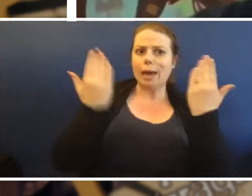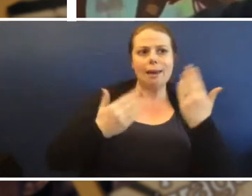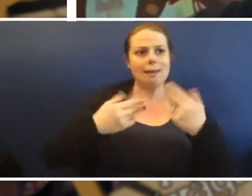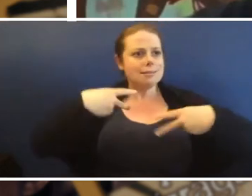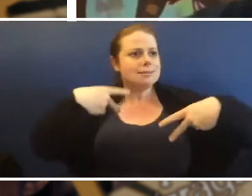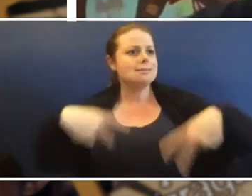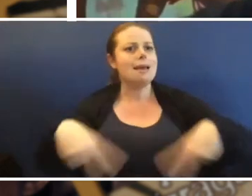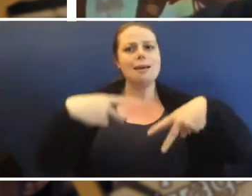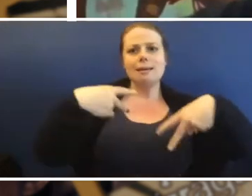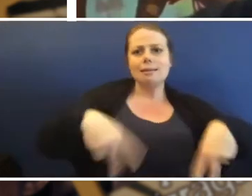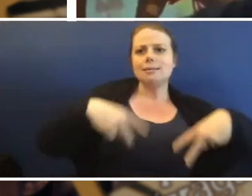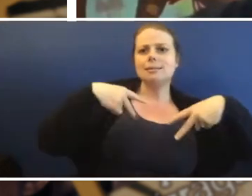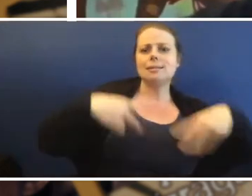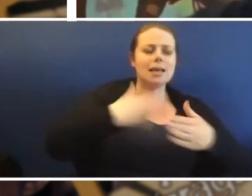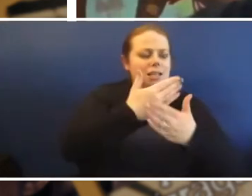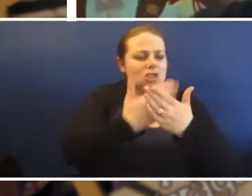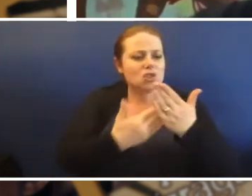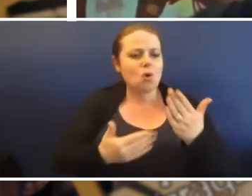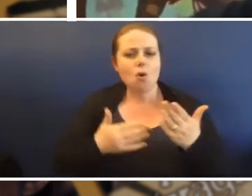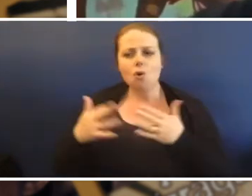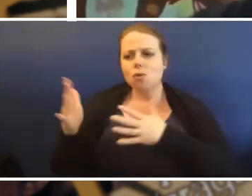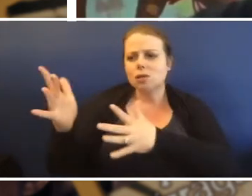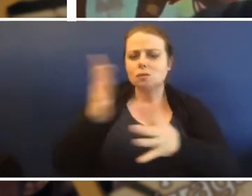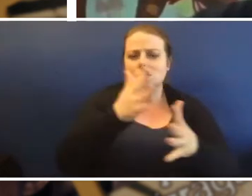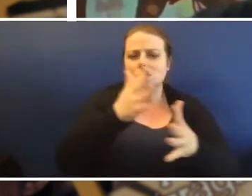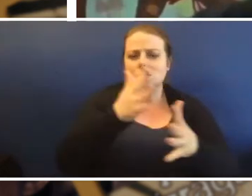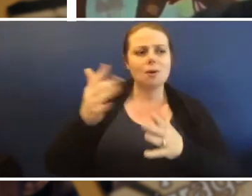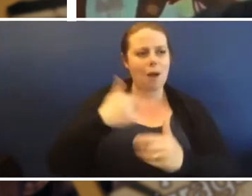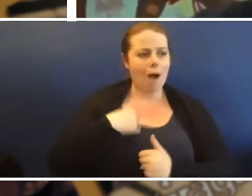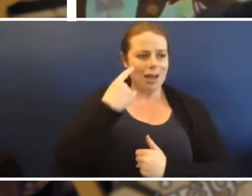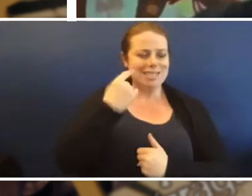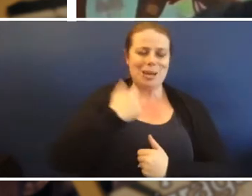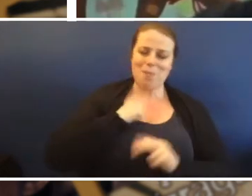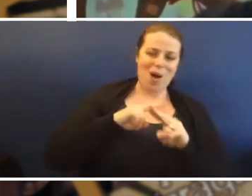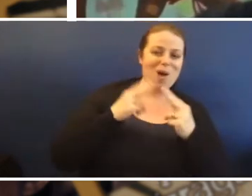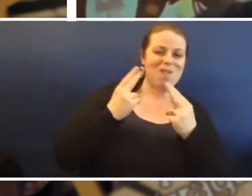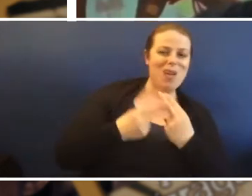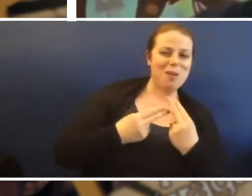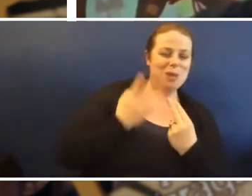Tess: Well it looks like an amazing thing to be part of. Boori: It is. Tess: Please you guys have to go google it, Laura